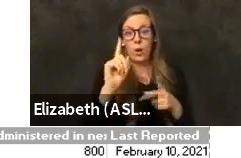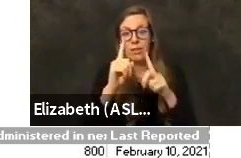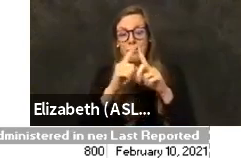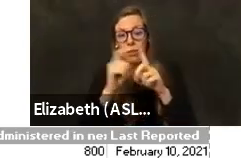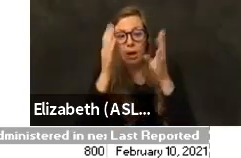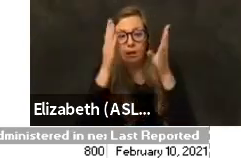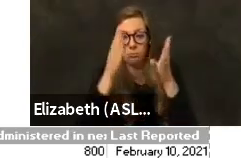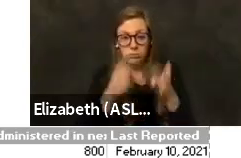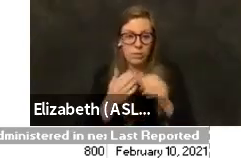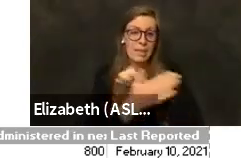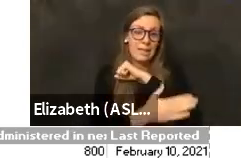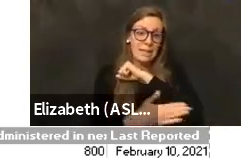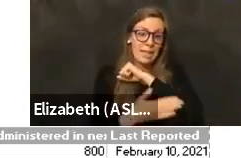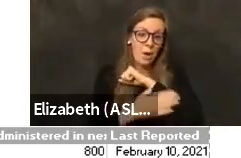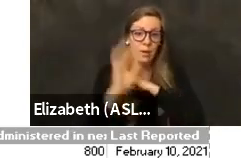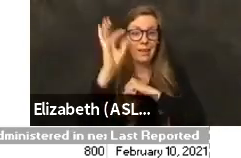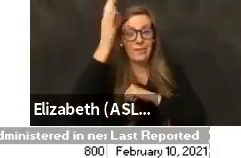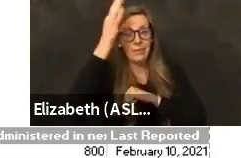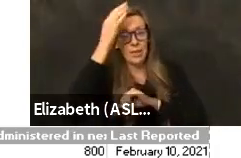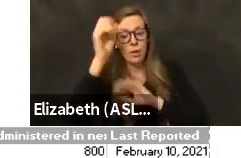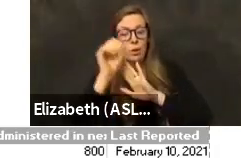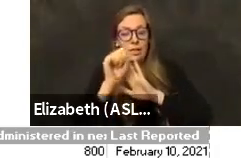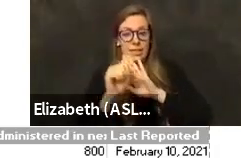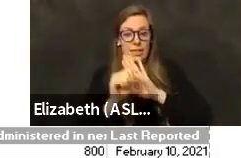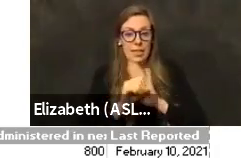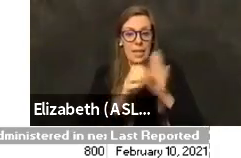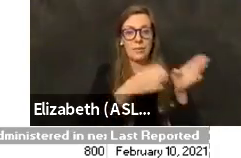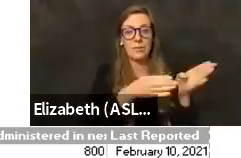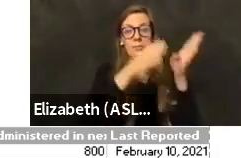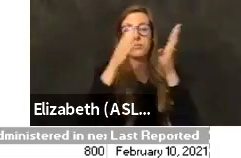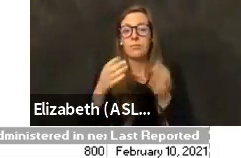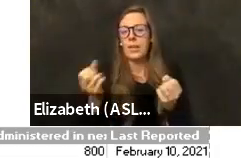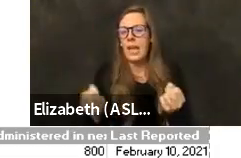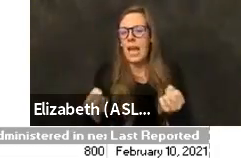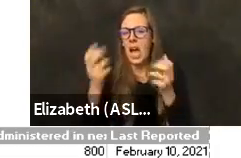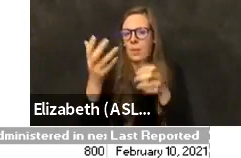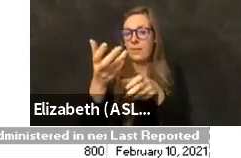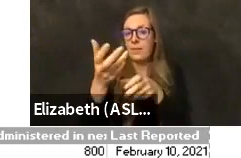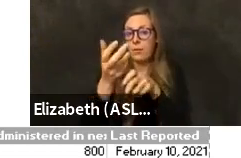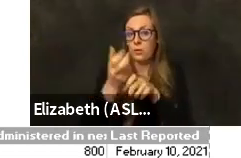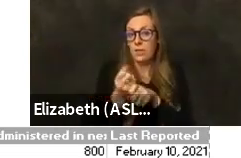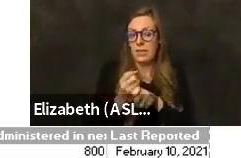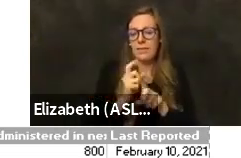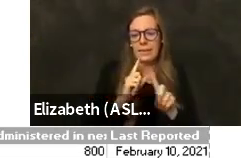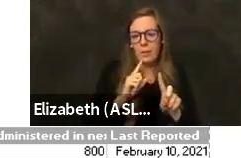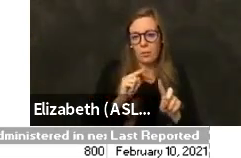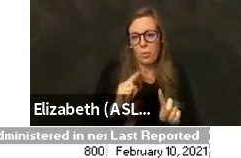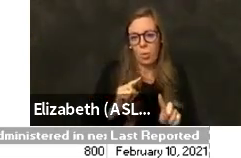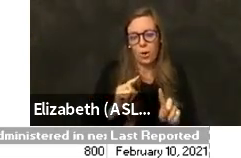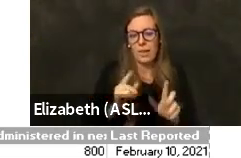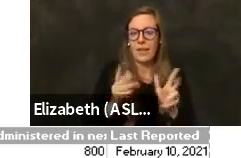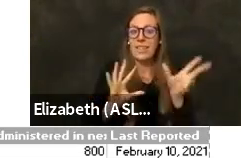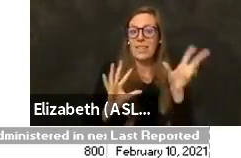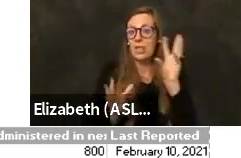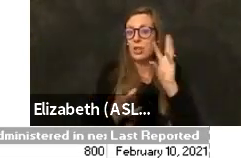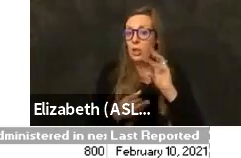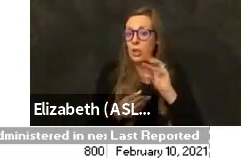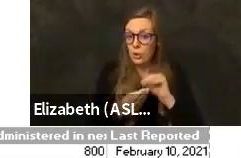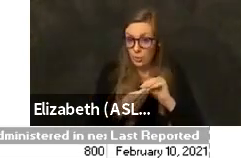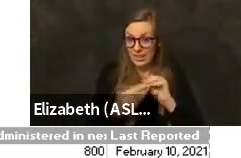whether it's county, federal or state doses that they've reported receiving. And this is cumulative. So this is since